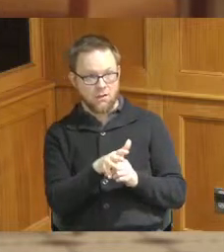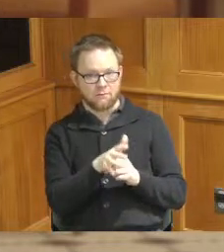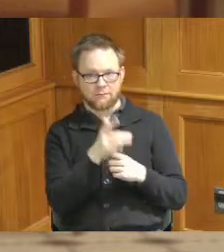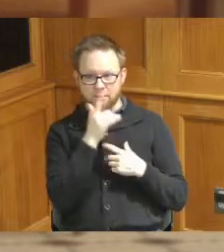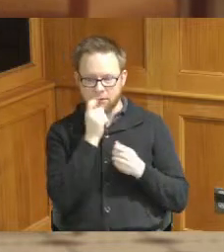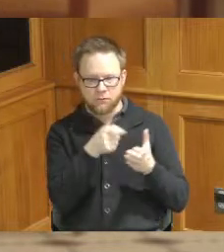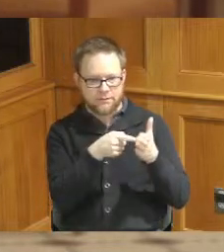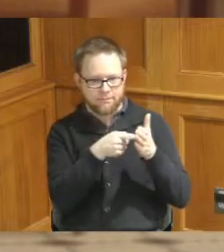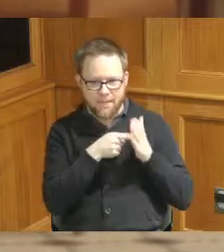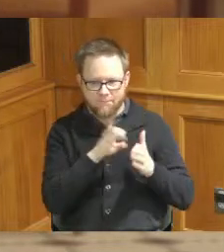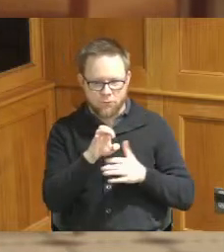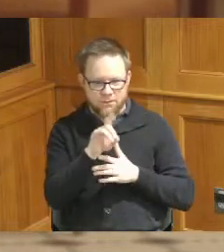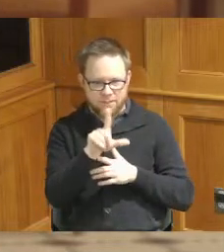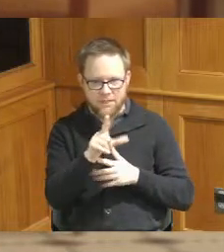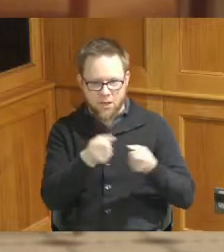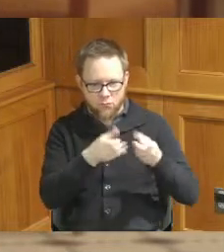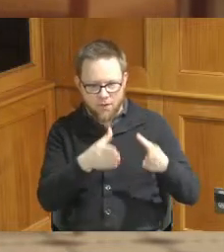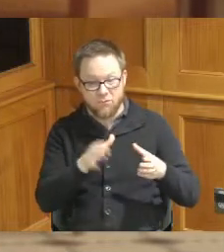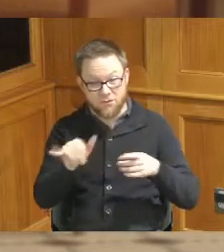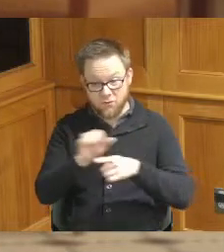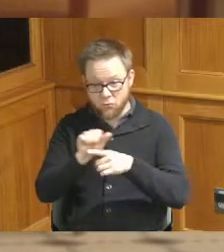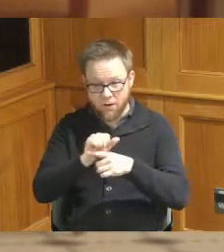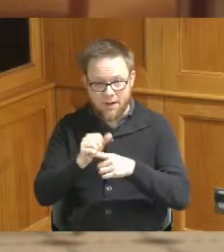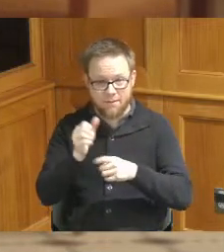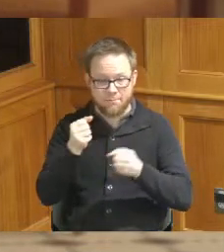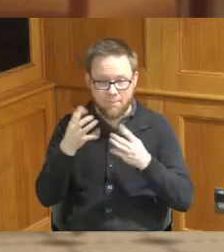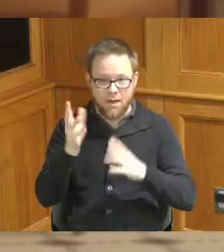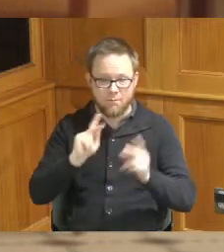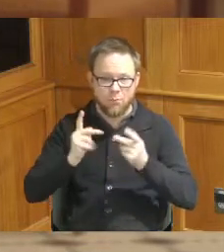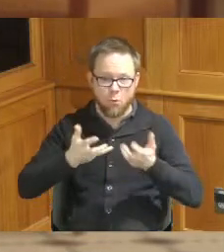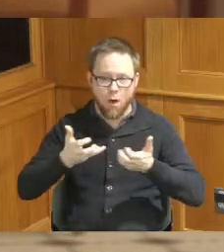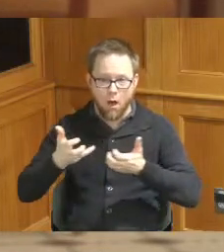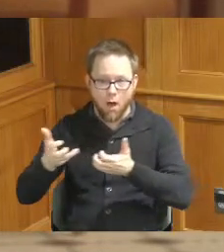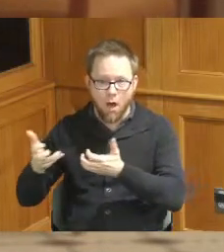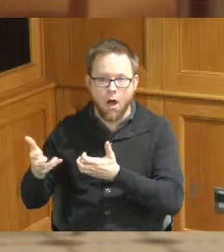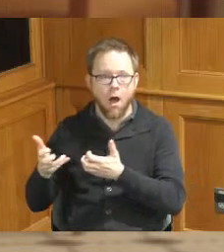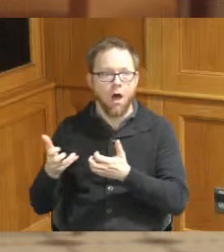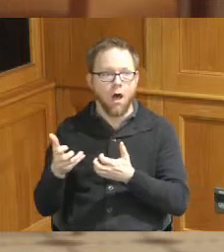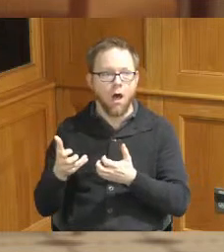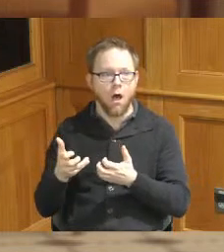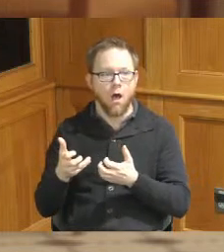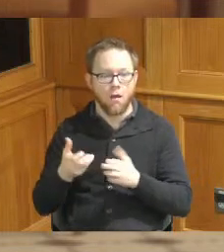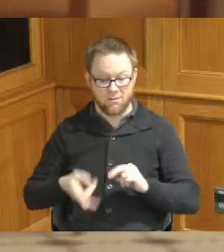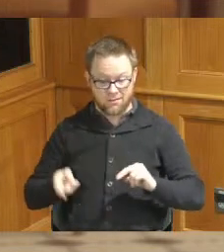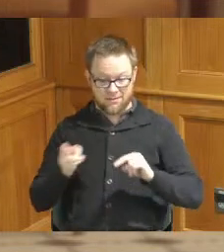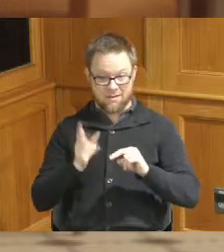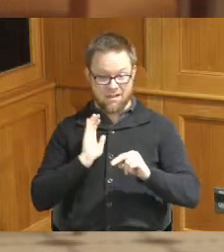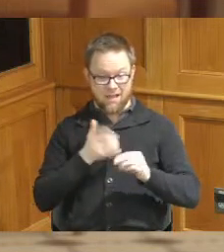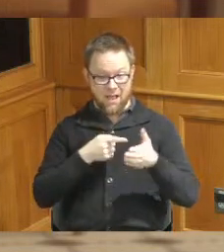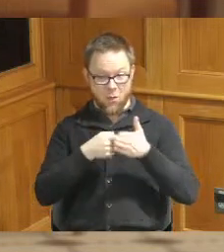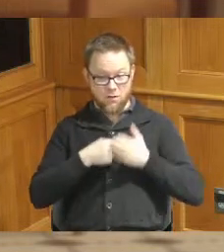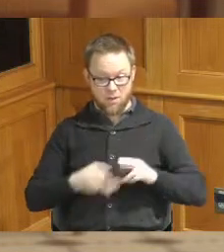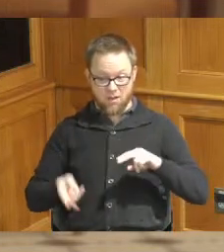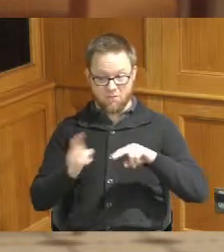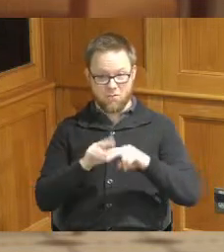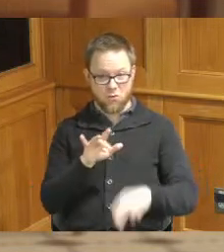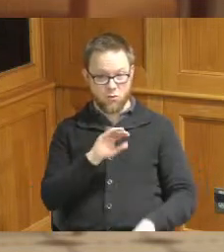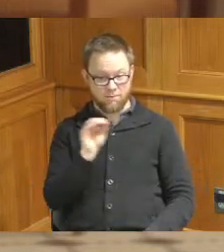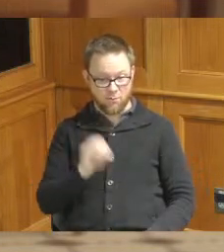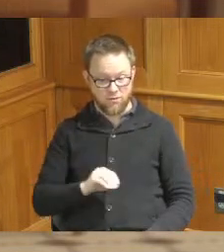for CDL training has increased easily for us by about 25 so the additional funding to